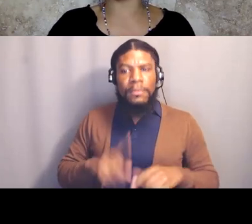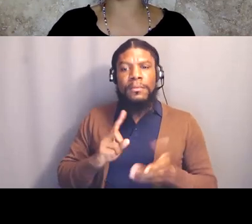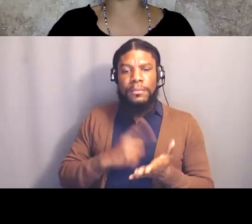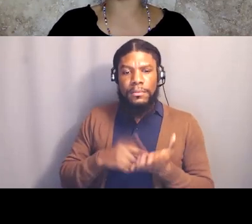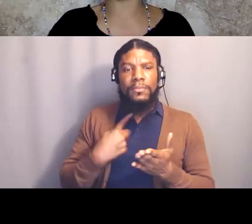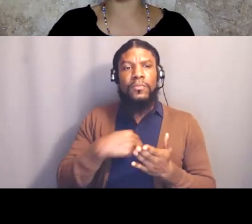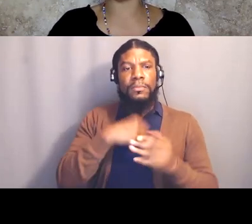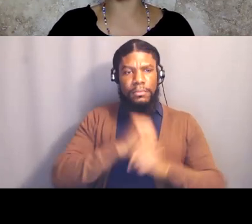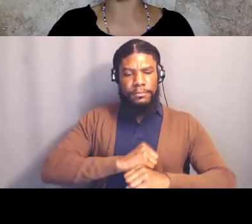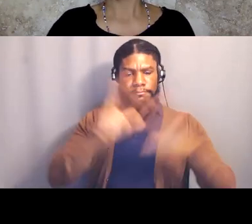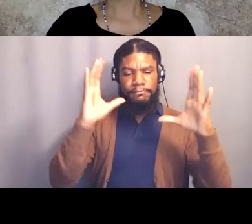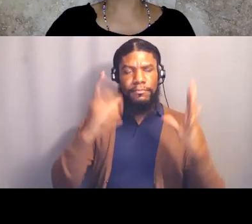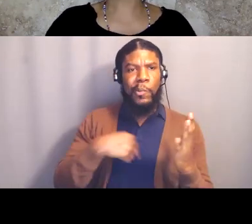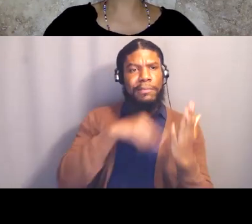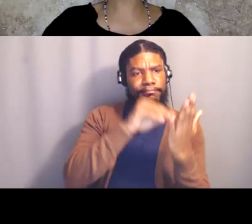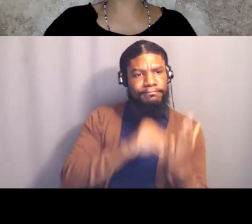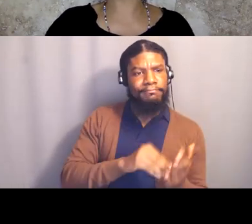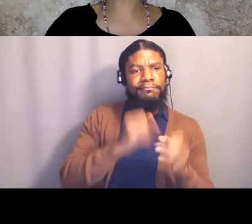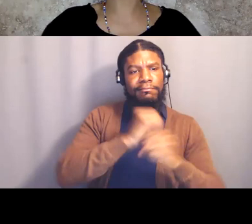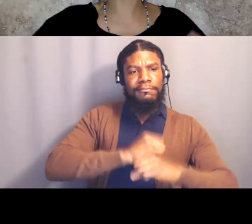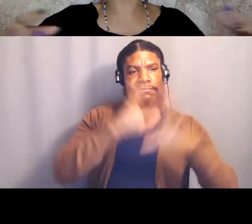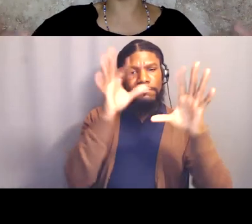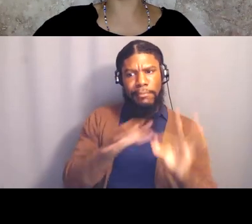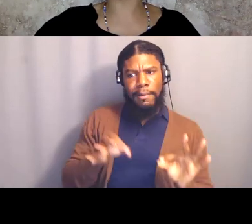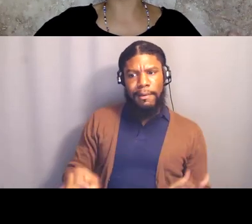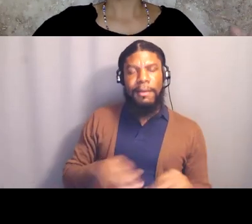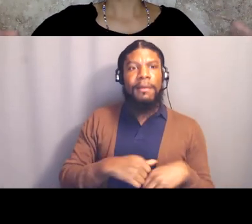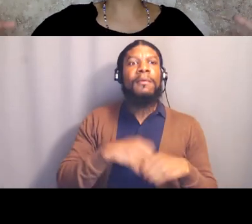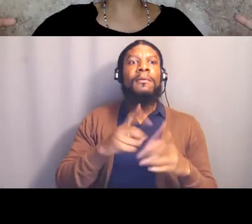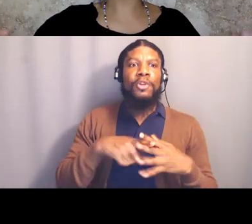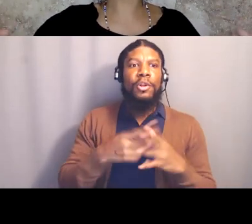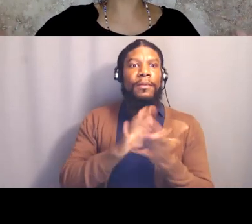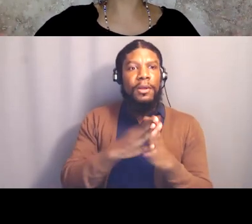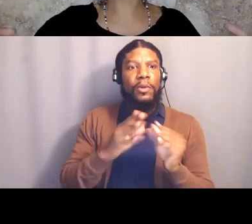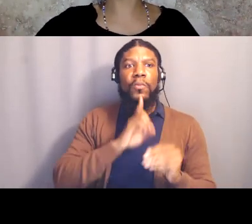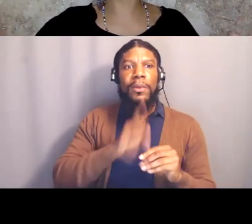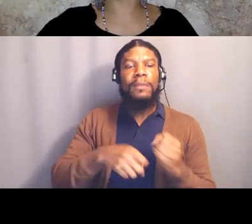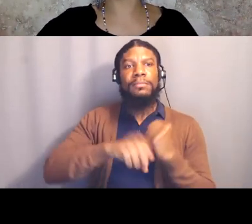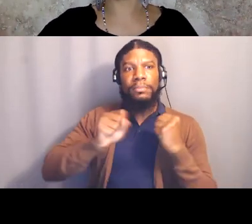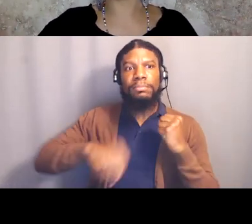our vision statements, the visions become so large, that it becomes very difficult to think